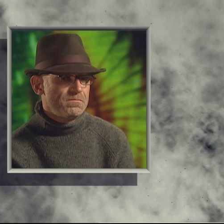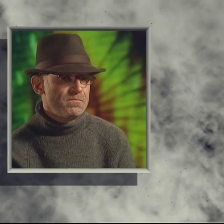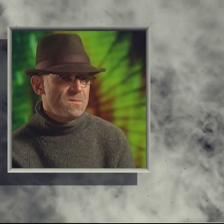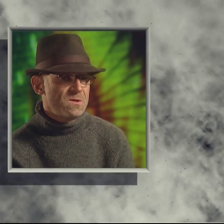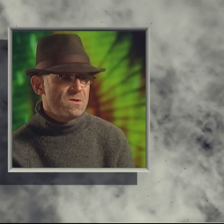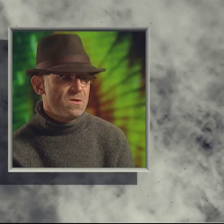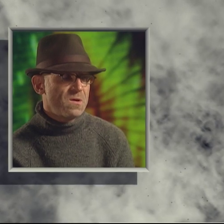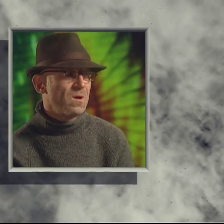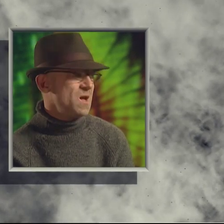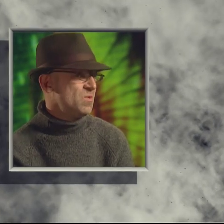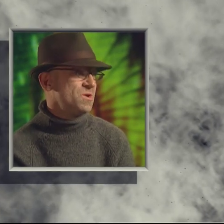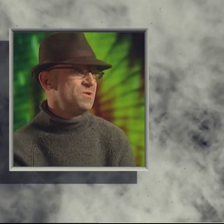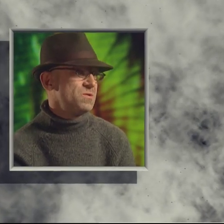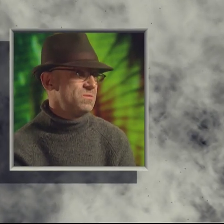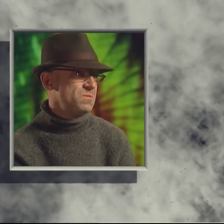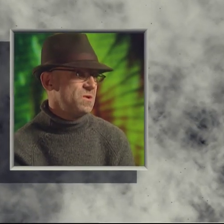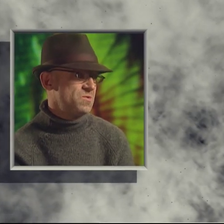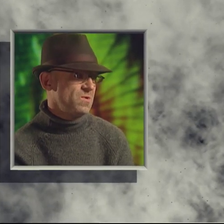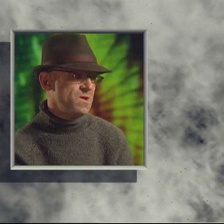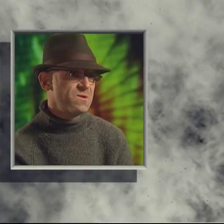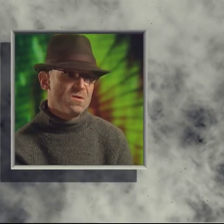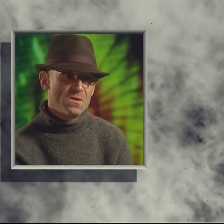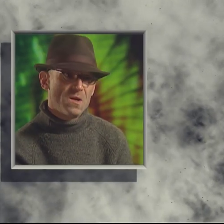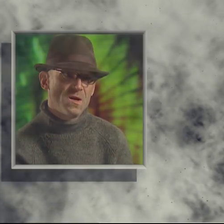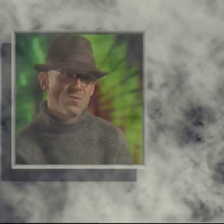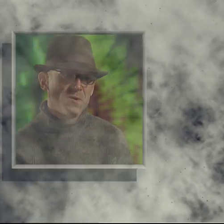It's another language, it truly is another language.